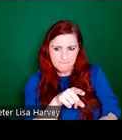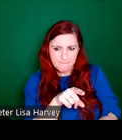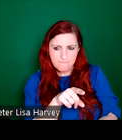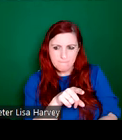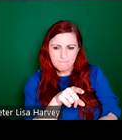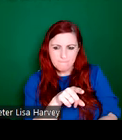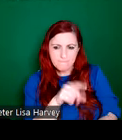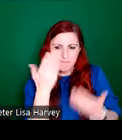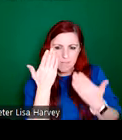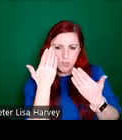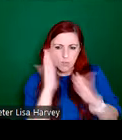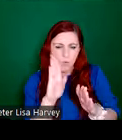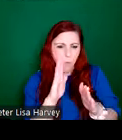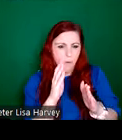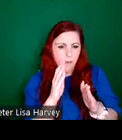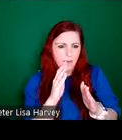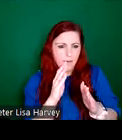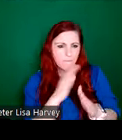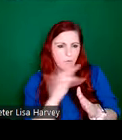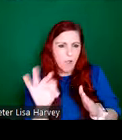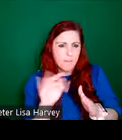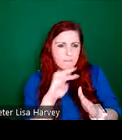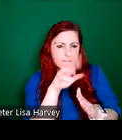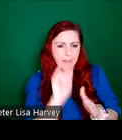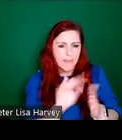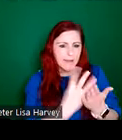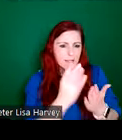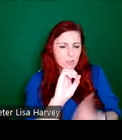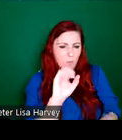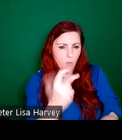entries from May 1903, just a few months after the studio was established, and